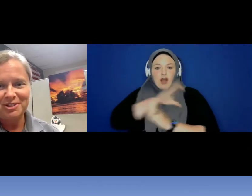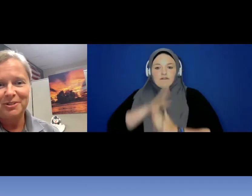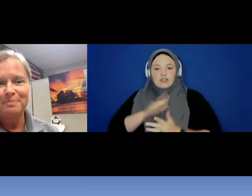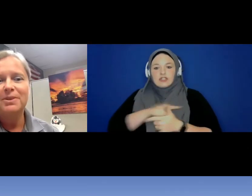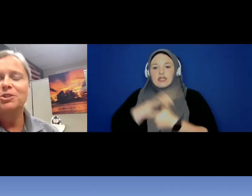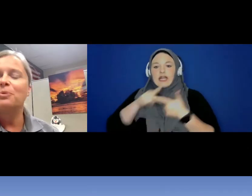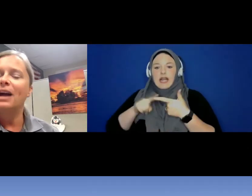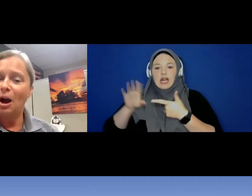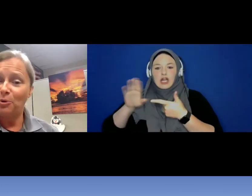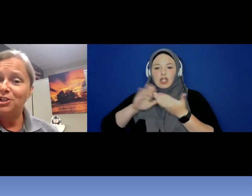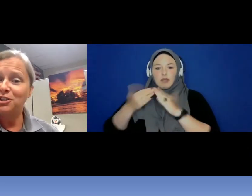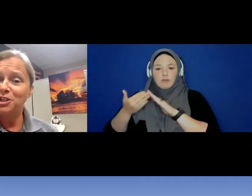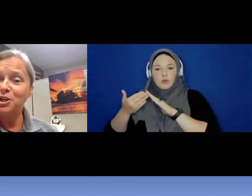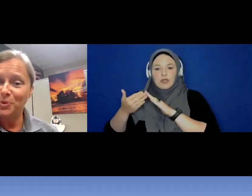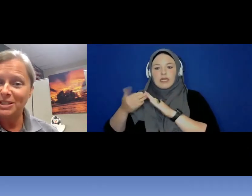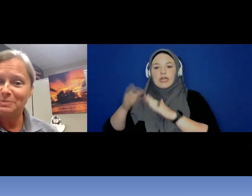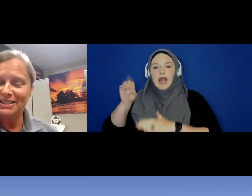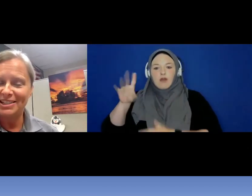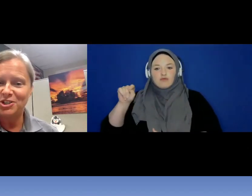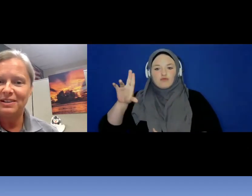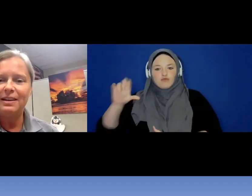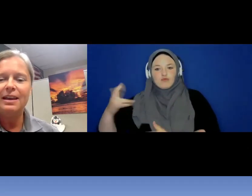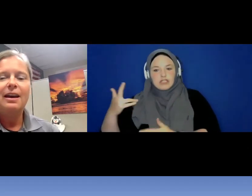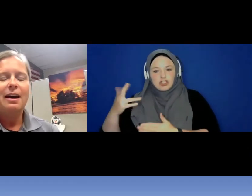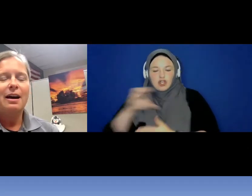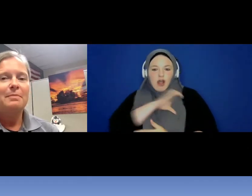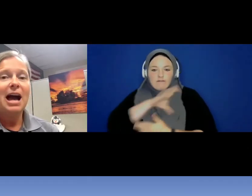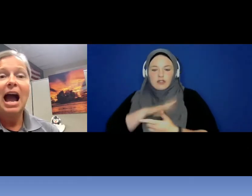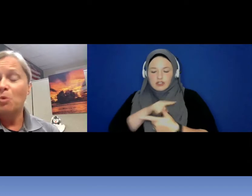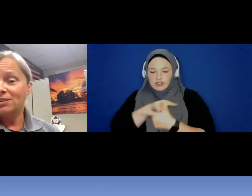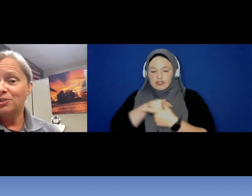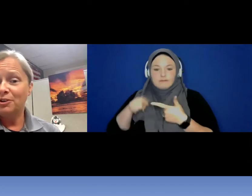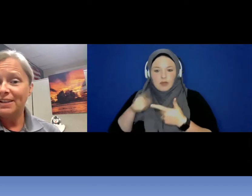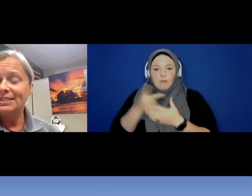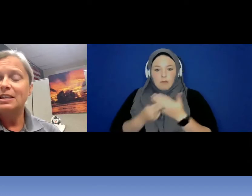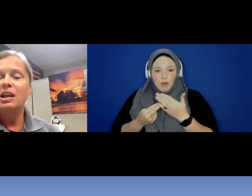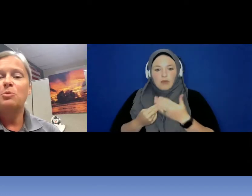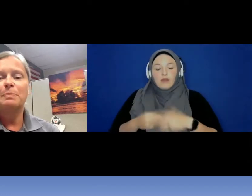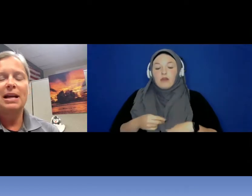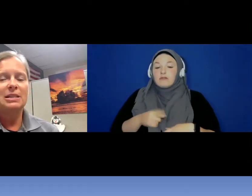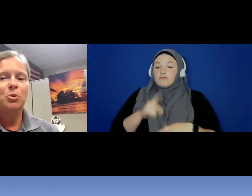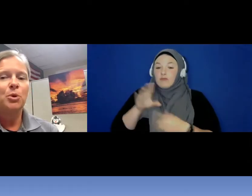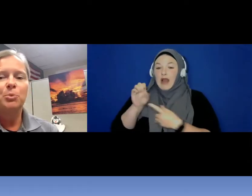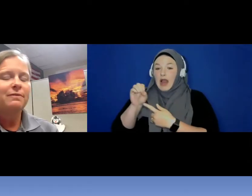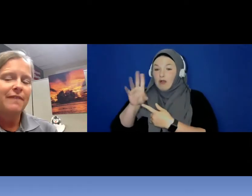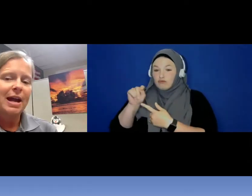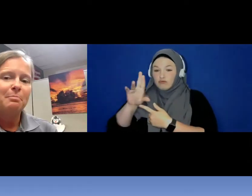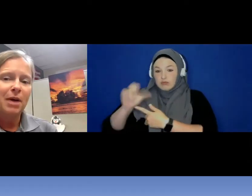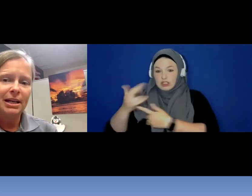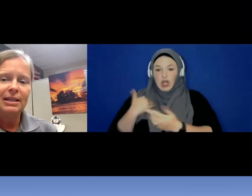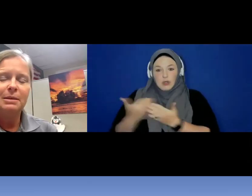. So outreach is the newest position I was nervous that it was possible we wouldn't find money in the